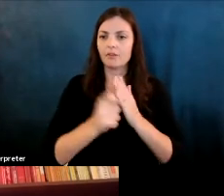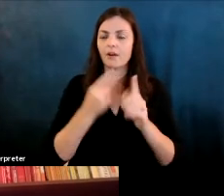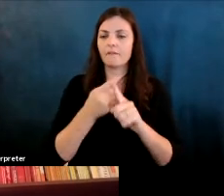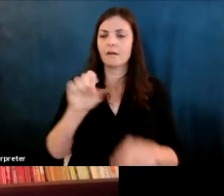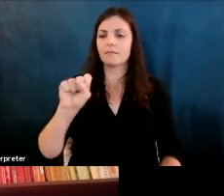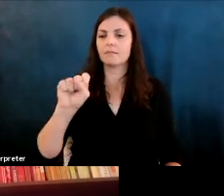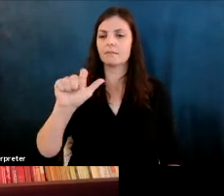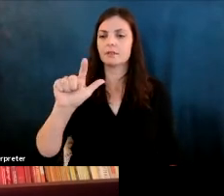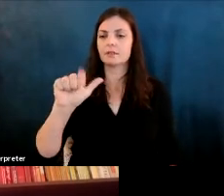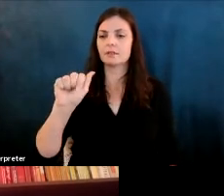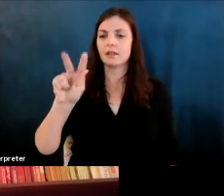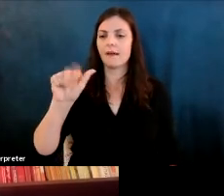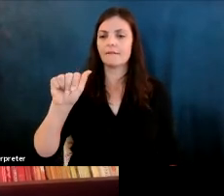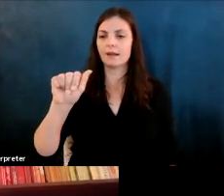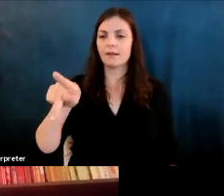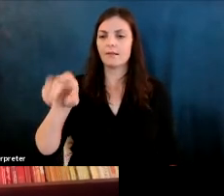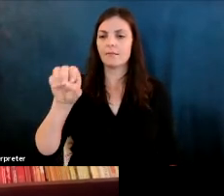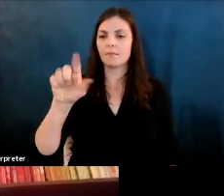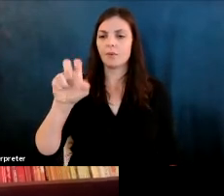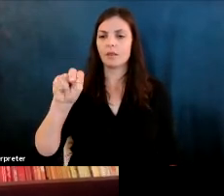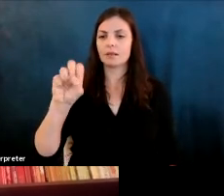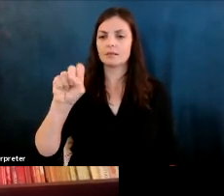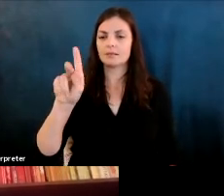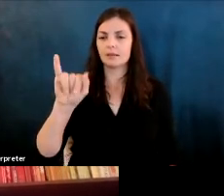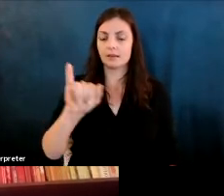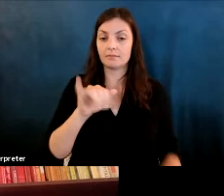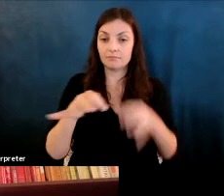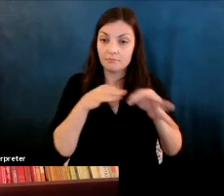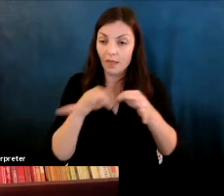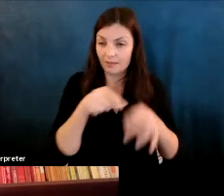Martin Wattenberg: That describes that this work that we was was that Fernando is just describing.